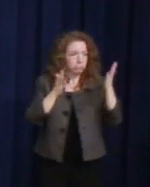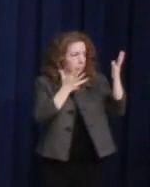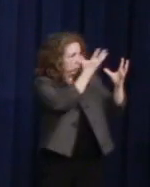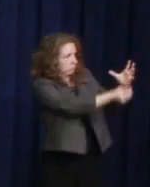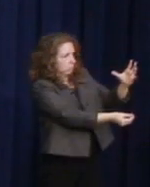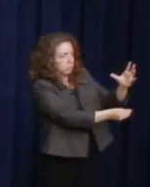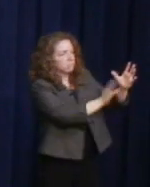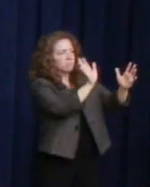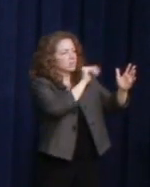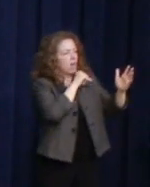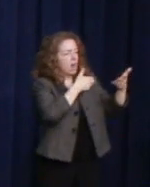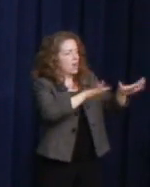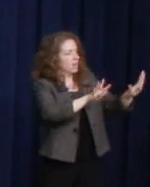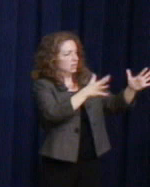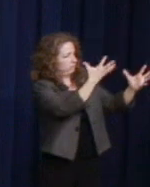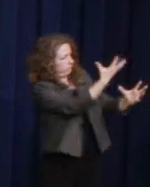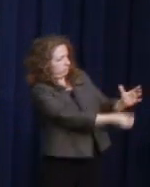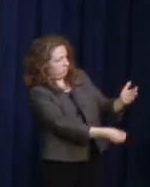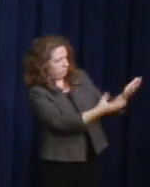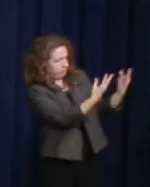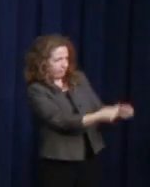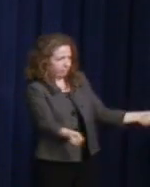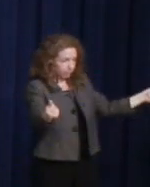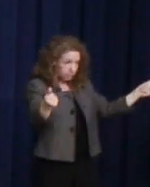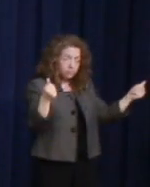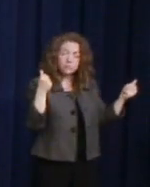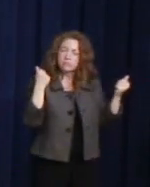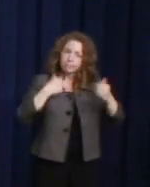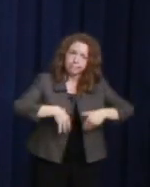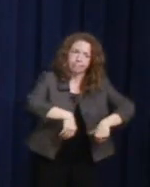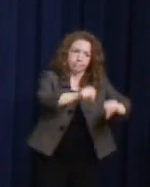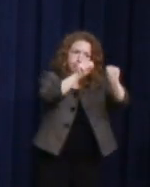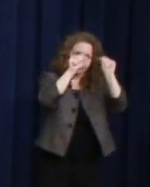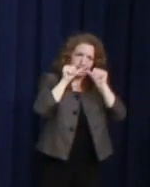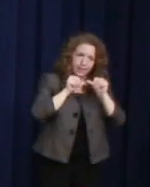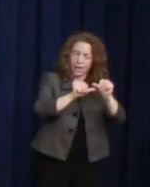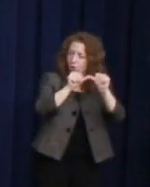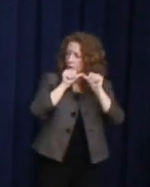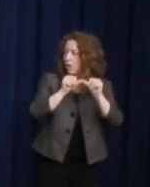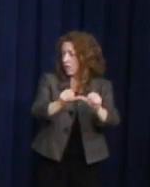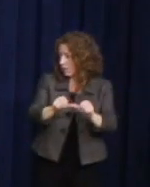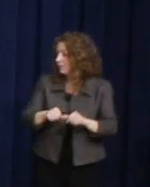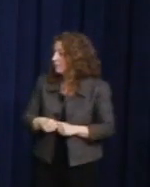To make sure, as you said, it's all intertwined. It's all intertwined.